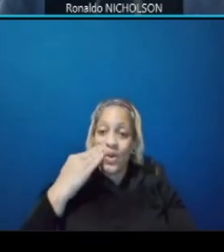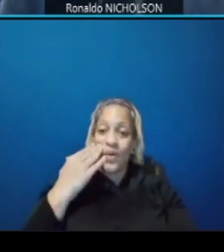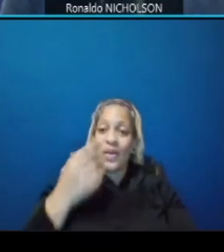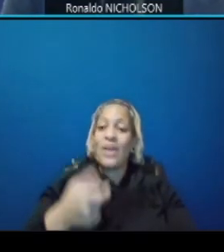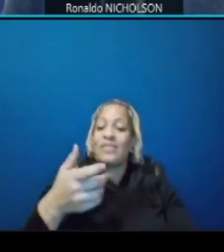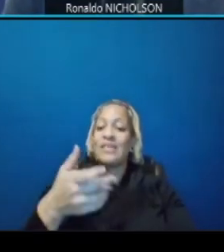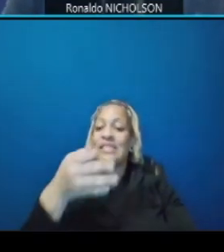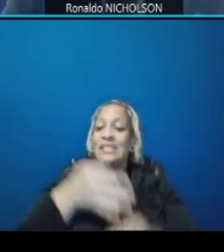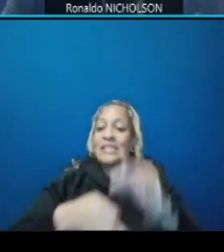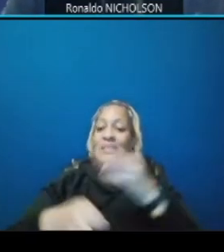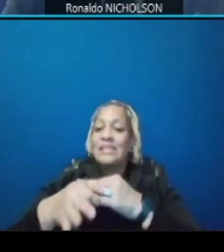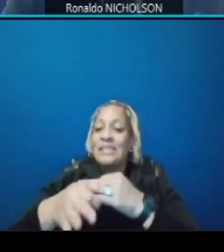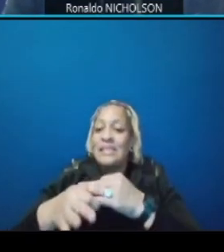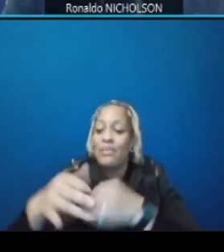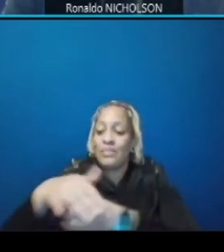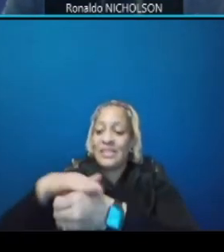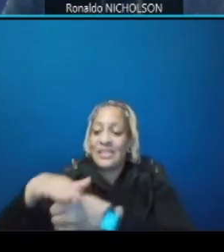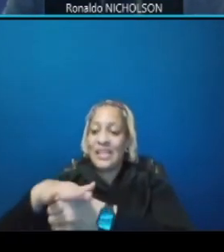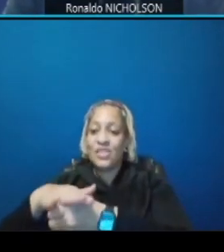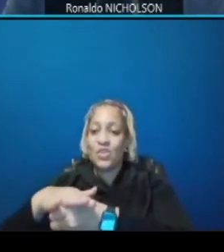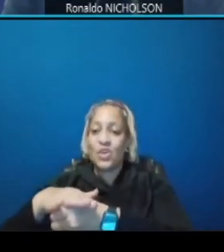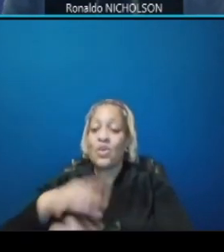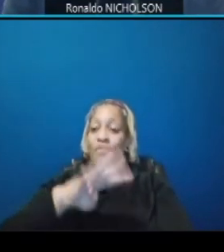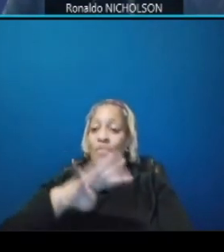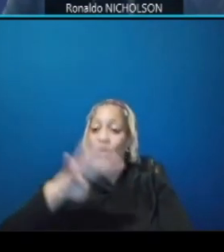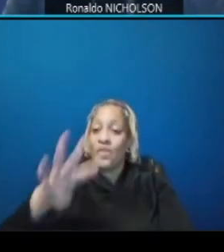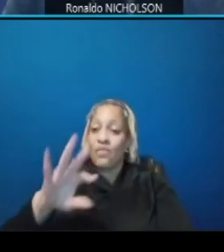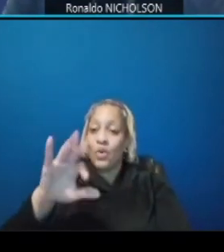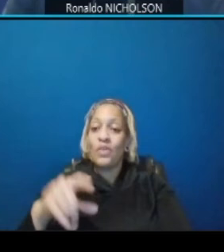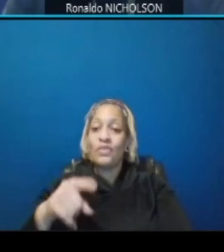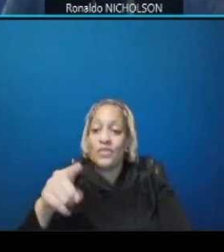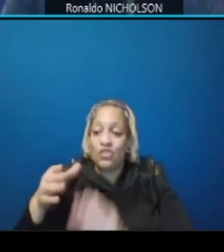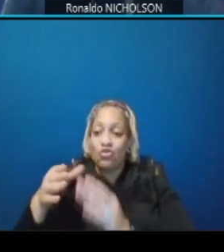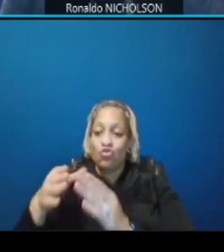our 44th street that will be blended architecturally with the community